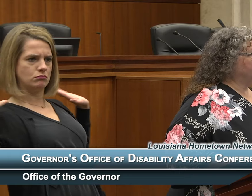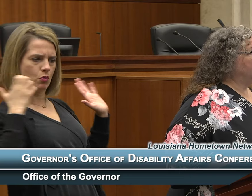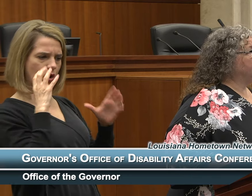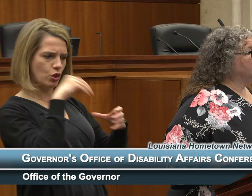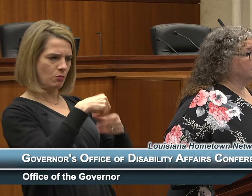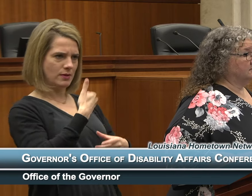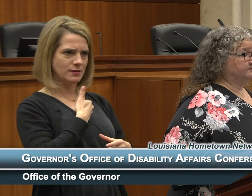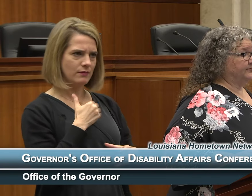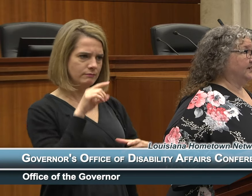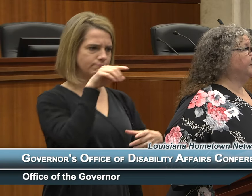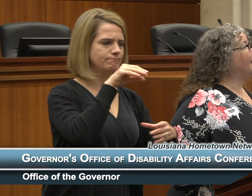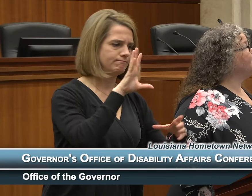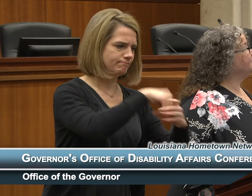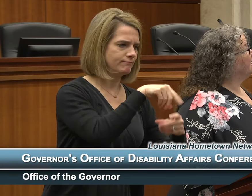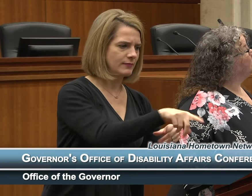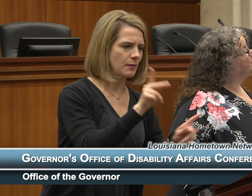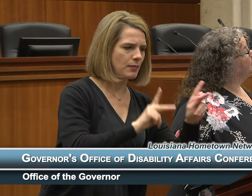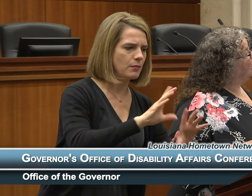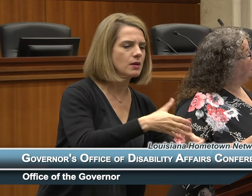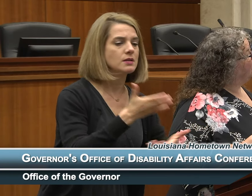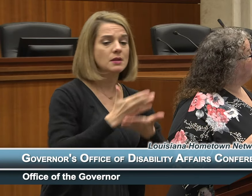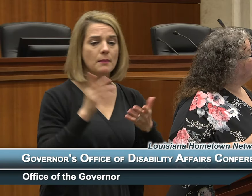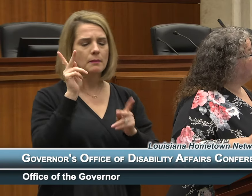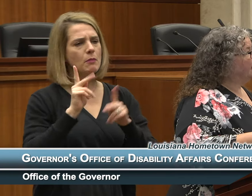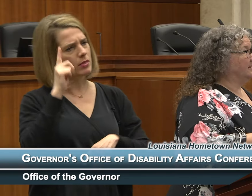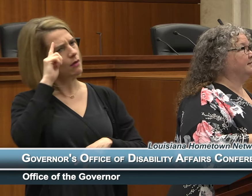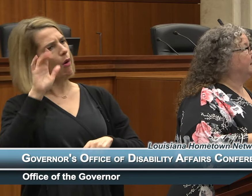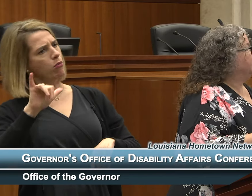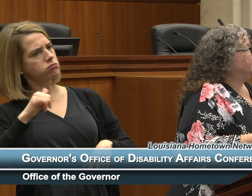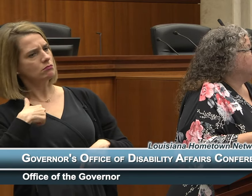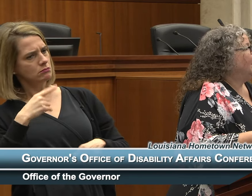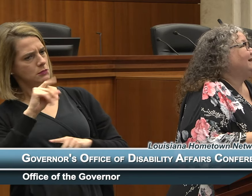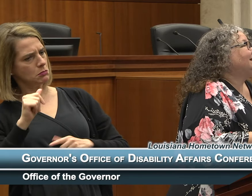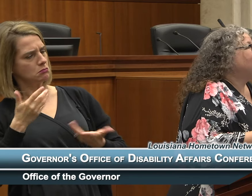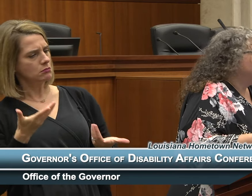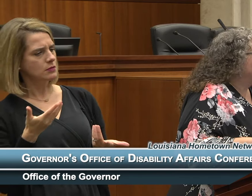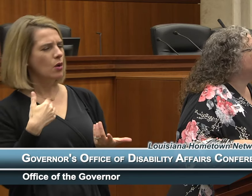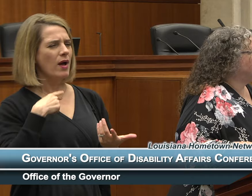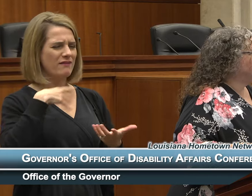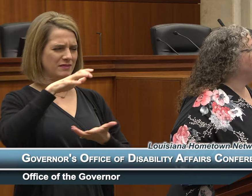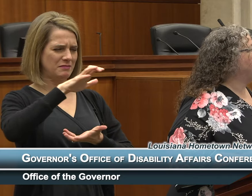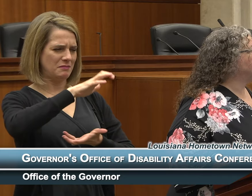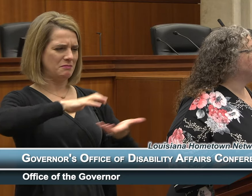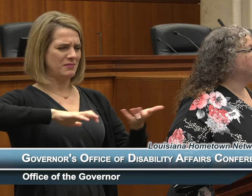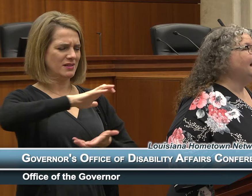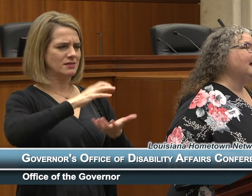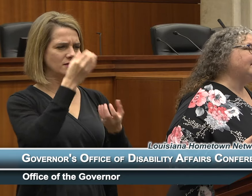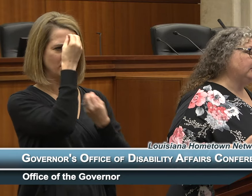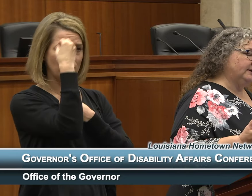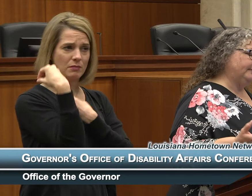people think they are disabled and so we get mixed information. They look at